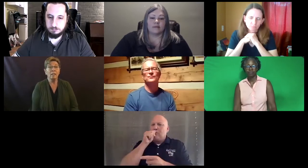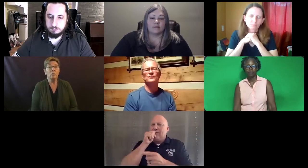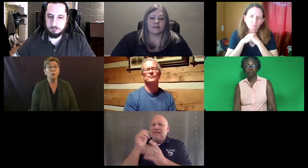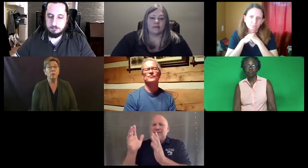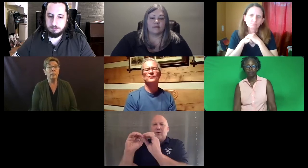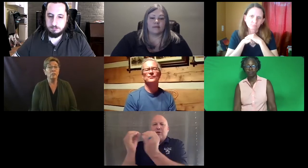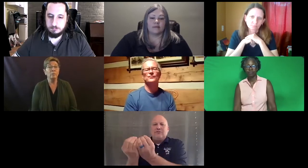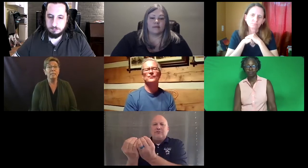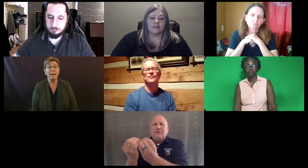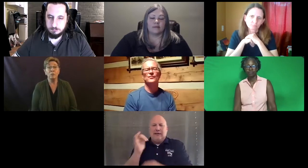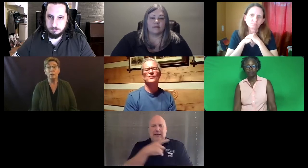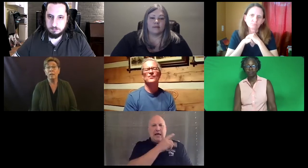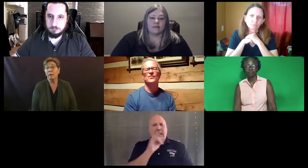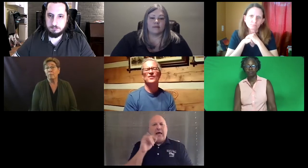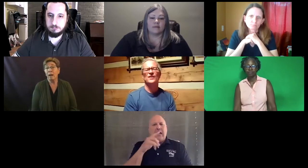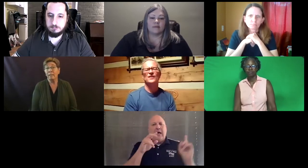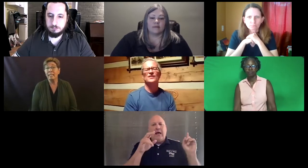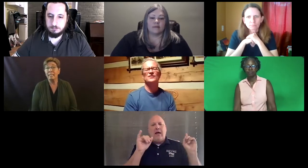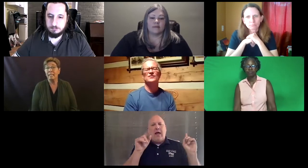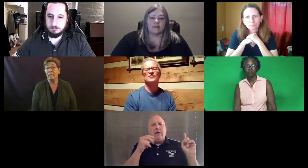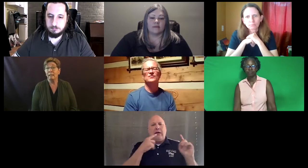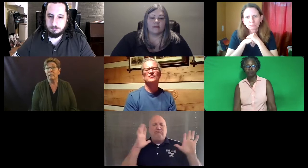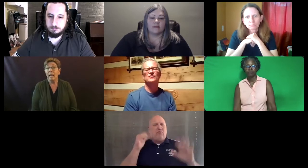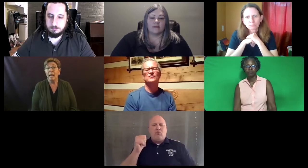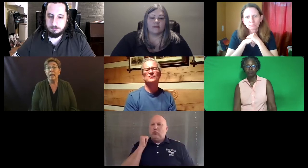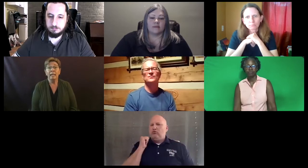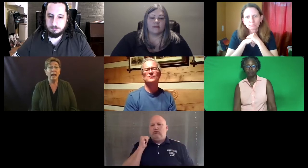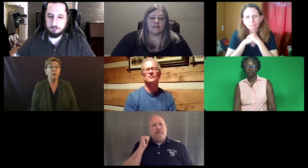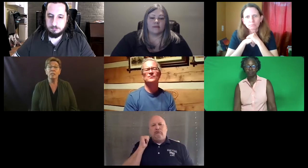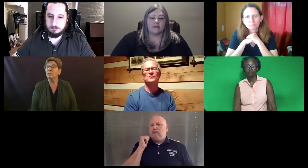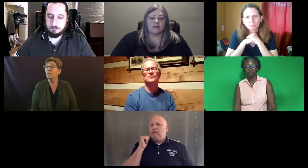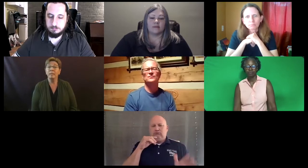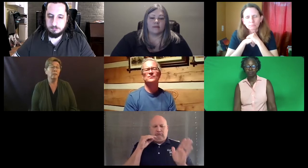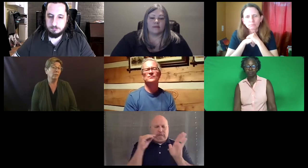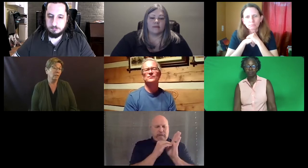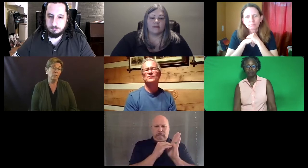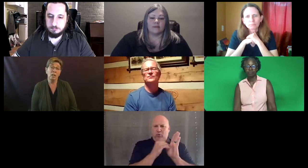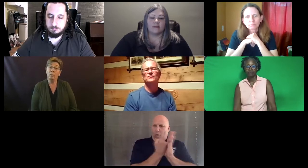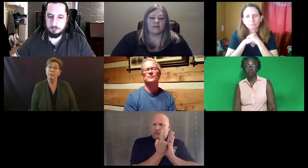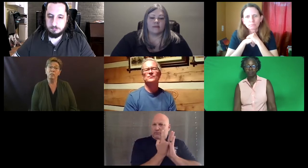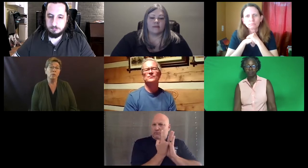So because you've been tied to a private entity. And Idaho said, you know what? They're not willing to do that.